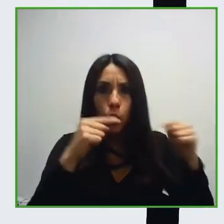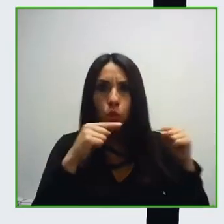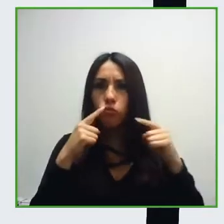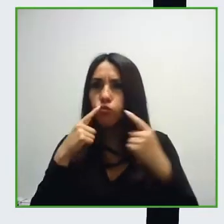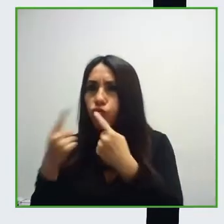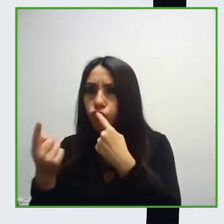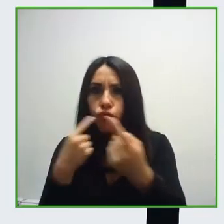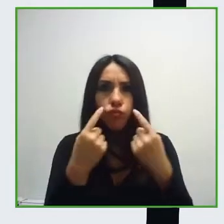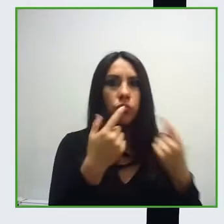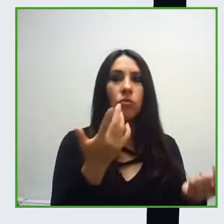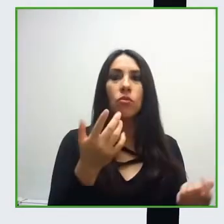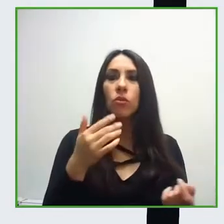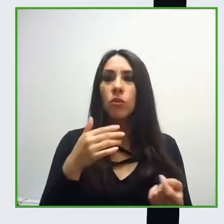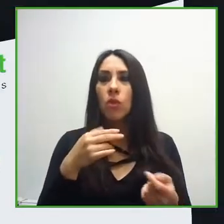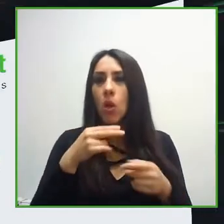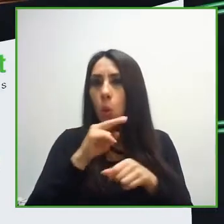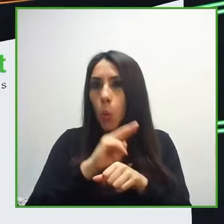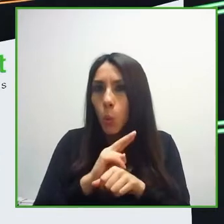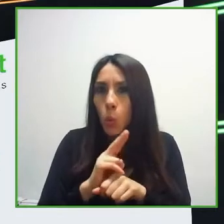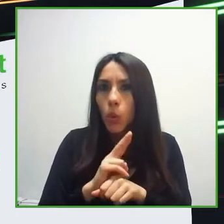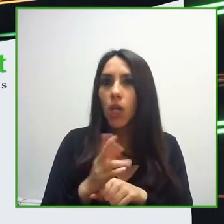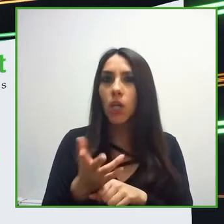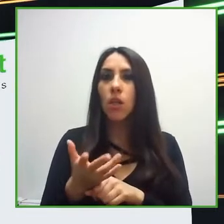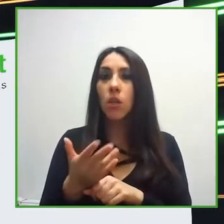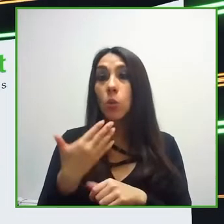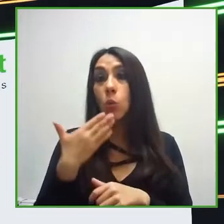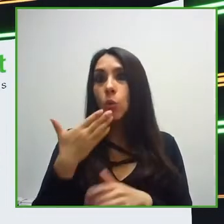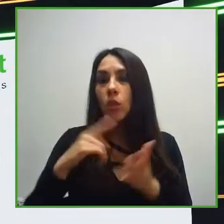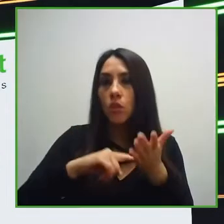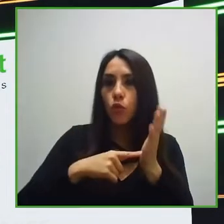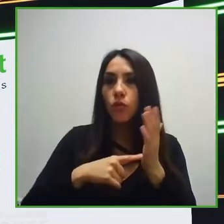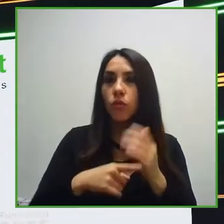may simplify the life of people with disabilities through their creation of